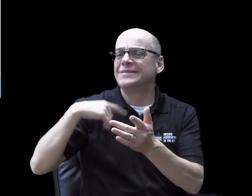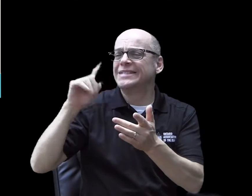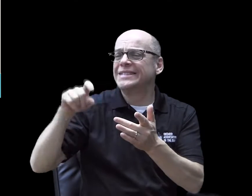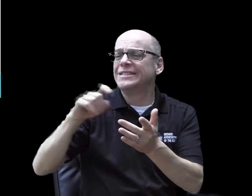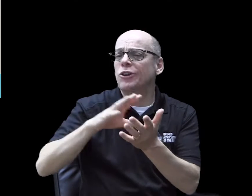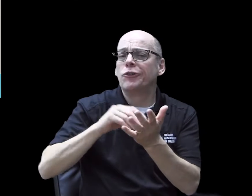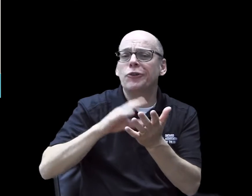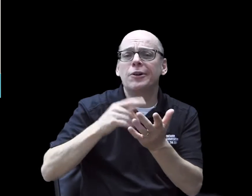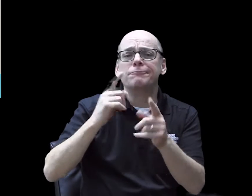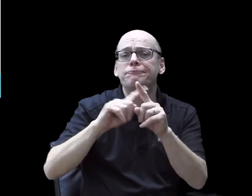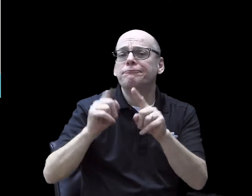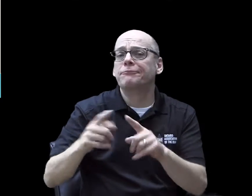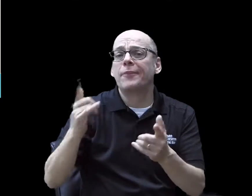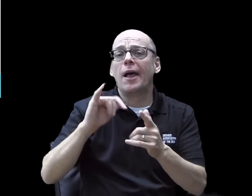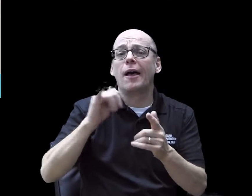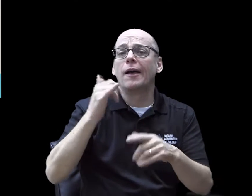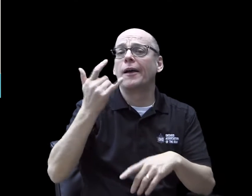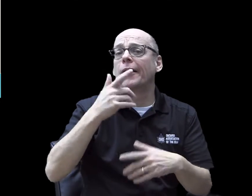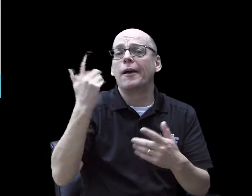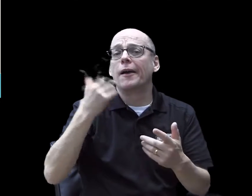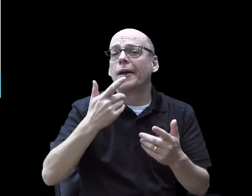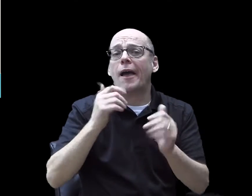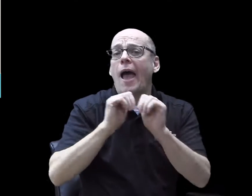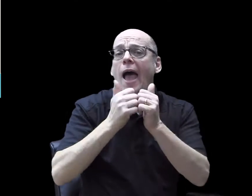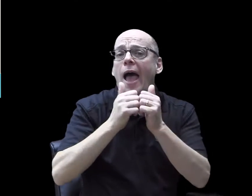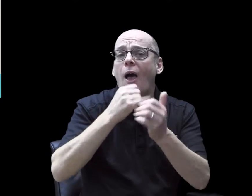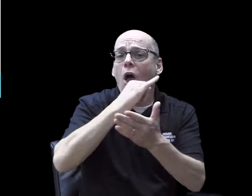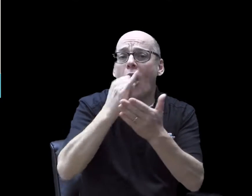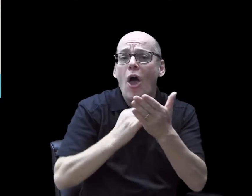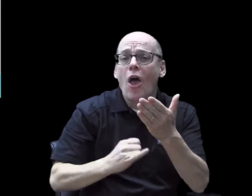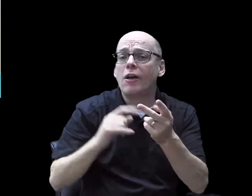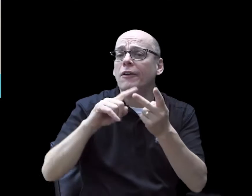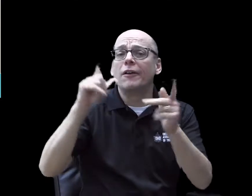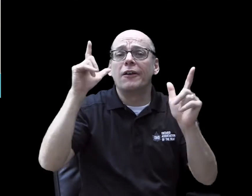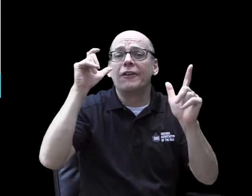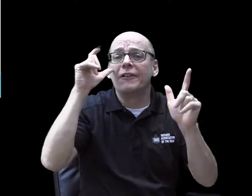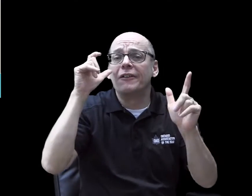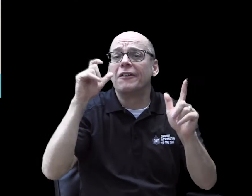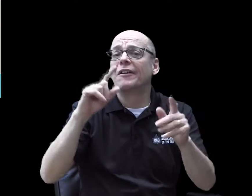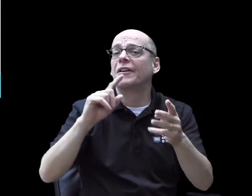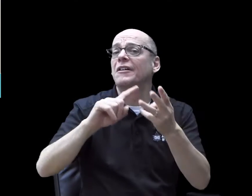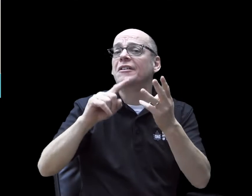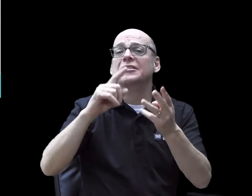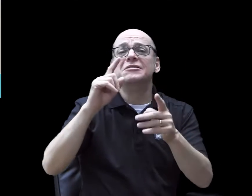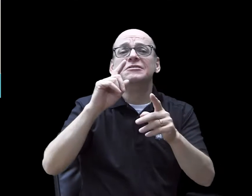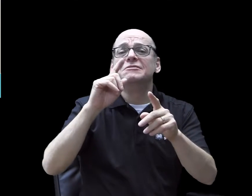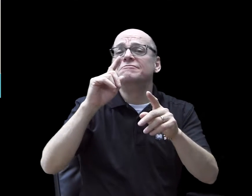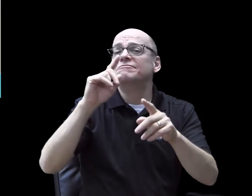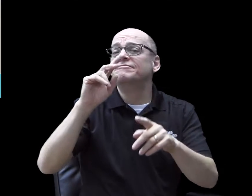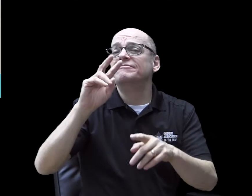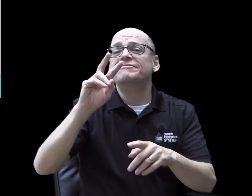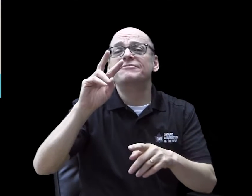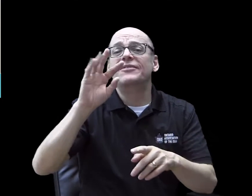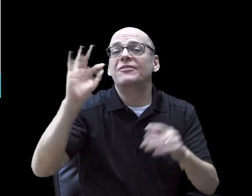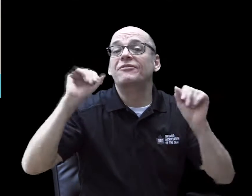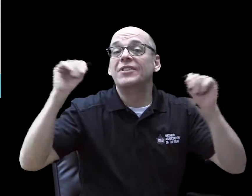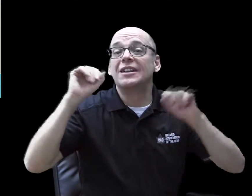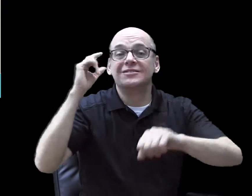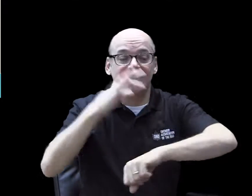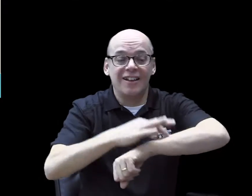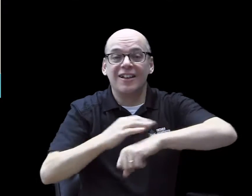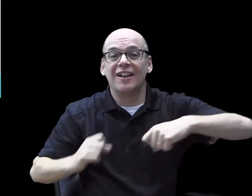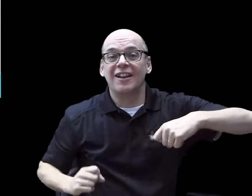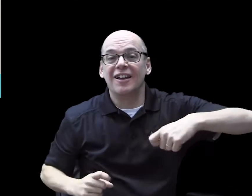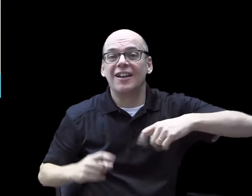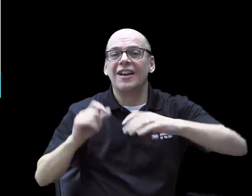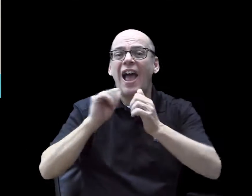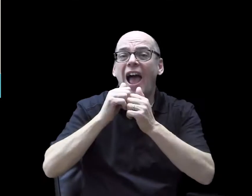thing such as how to create art, photography, fitness with apple watch, etc?